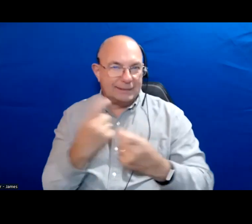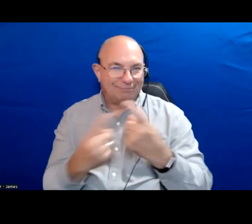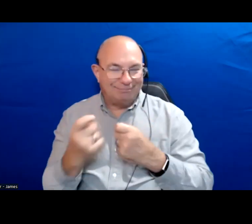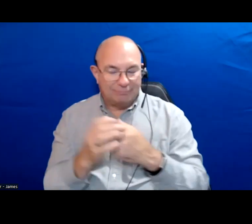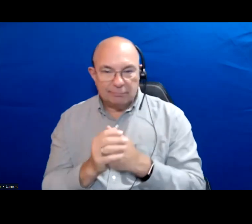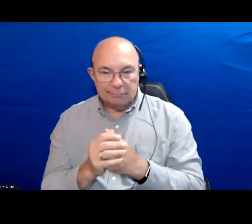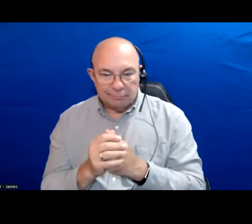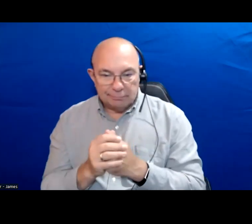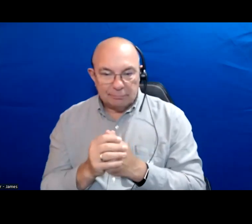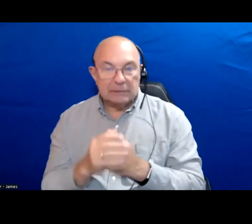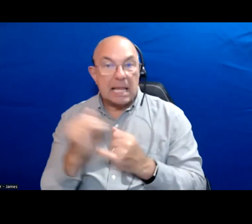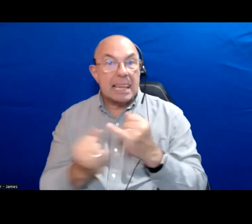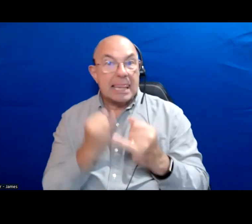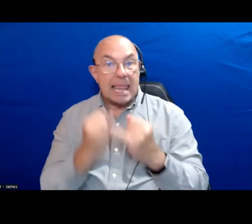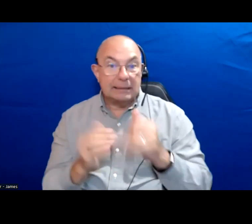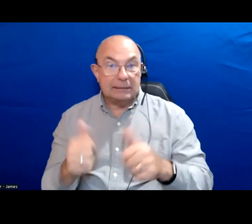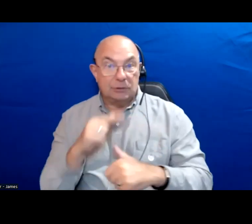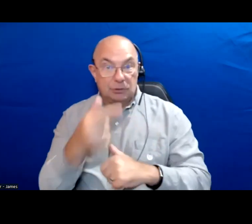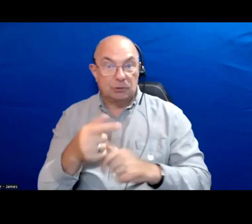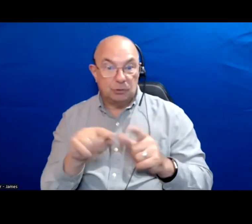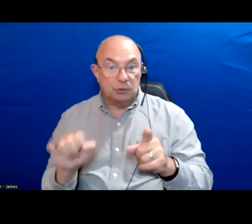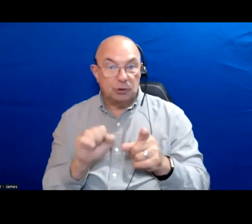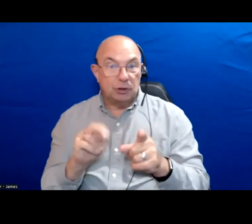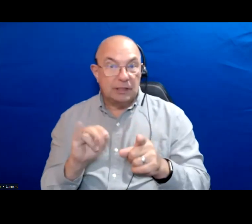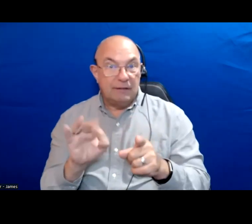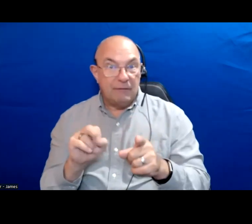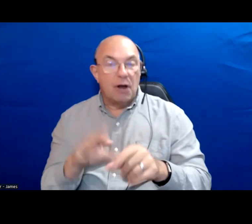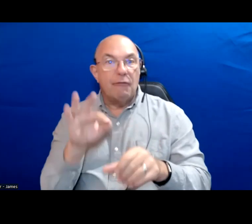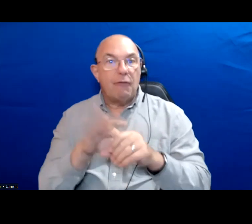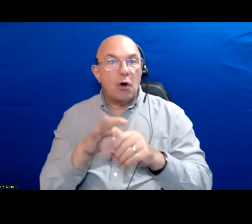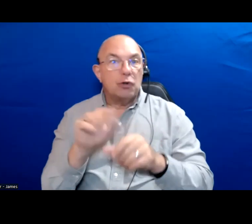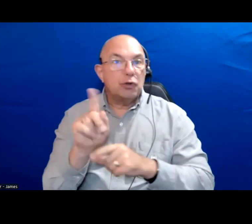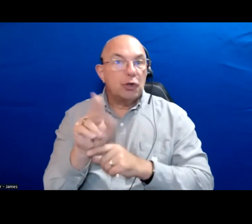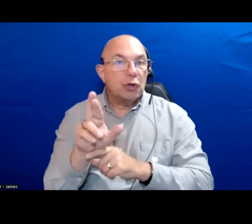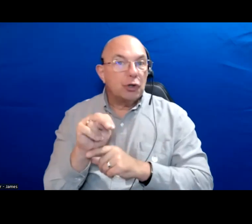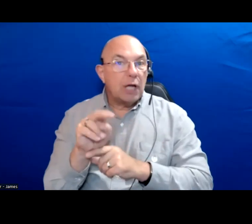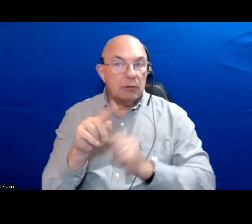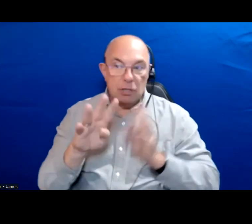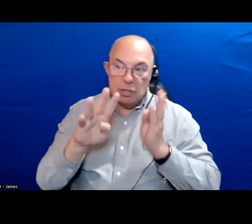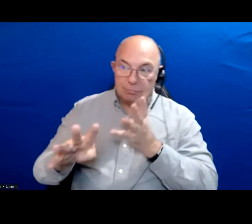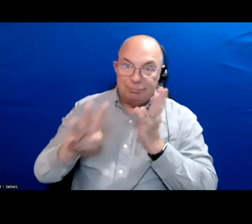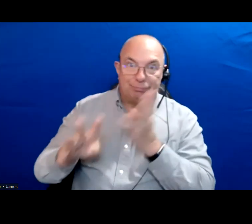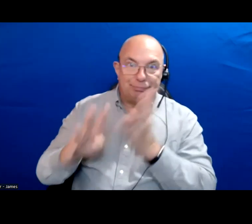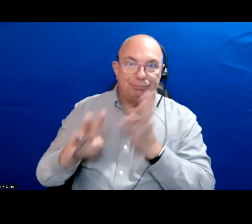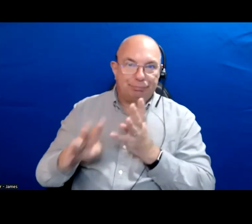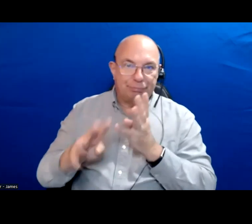This last question I will start with Jennifer on this one voter turnout as we discussed is at an all-time low.